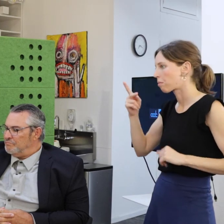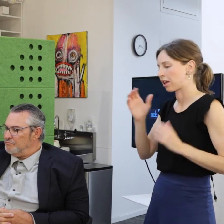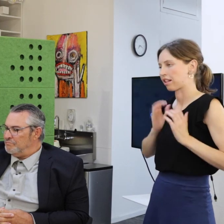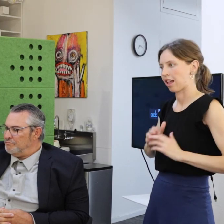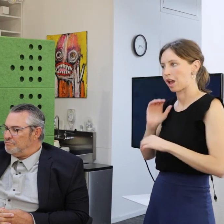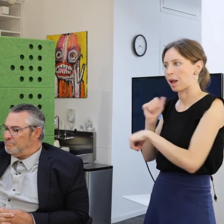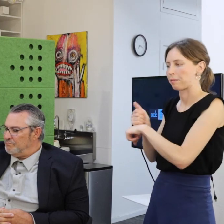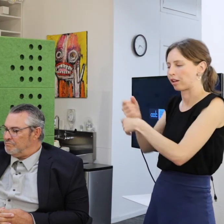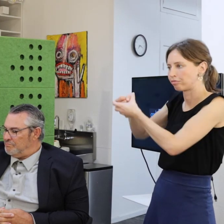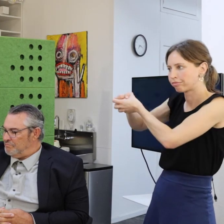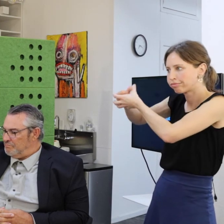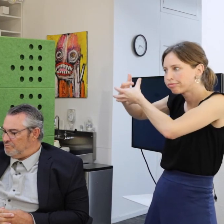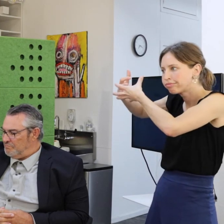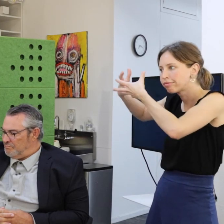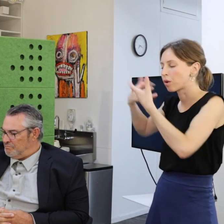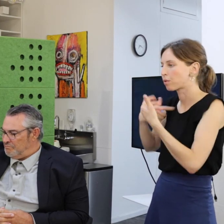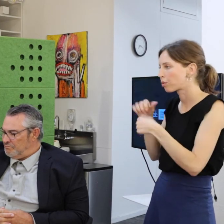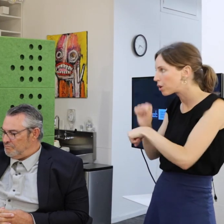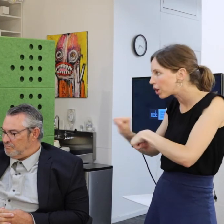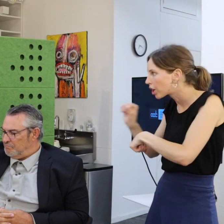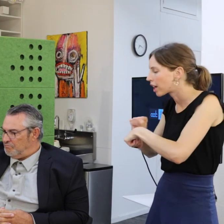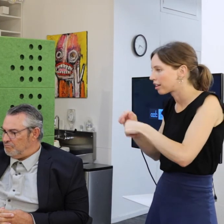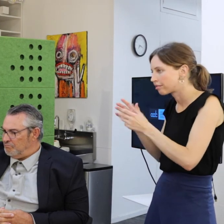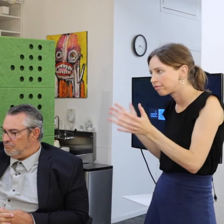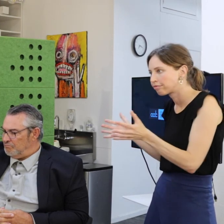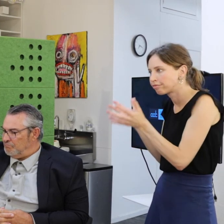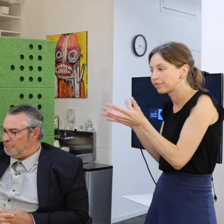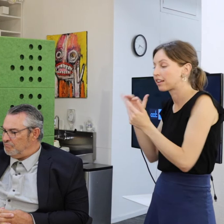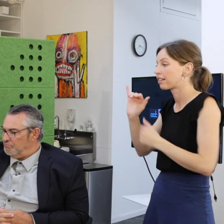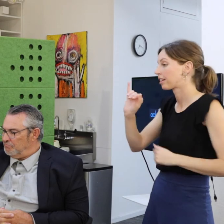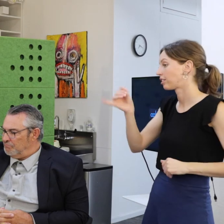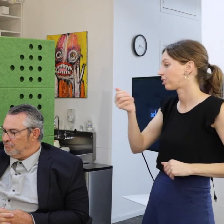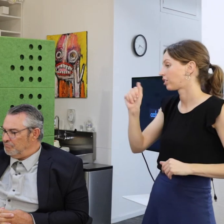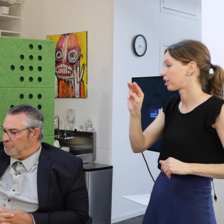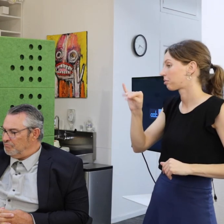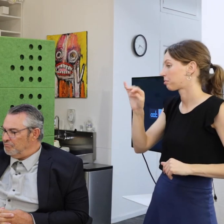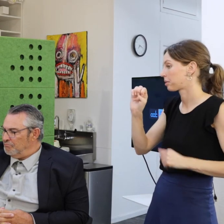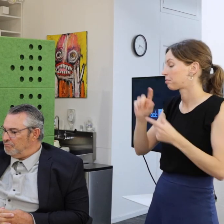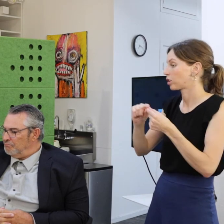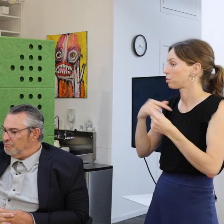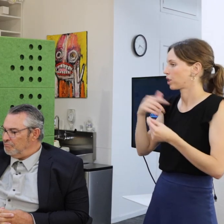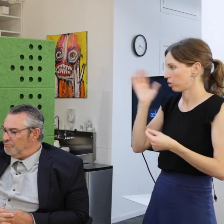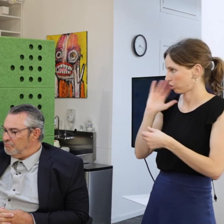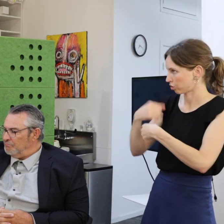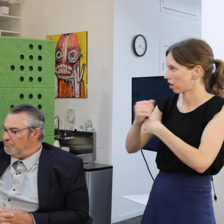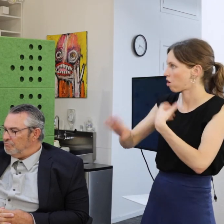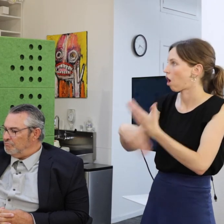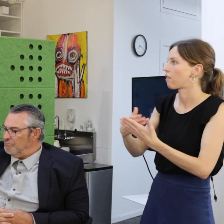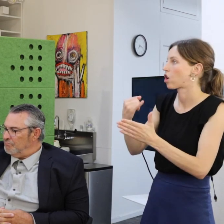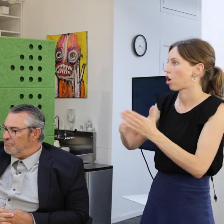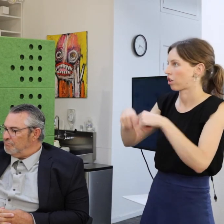We are working, we're growing. Like Jamie said we used to create all the artwork here and